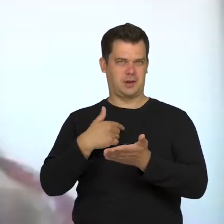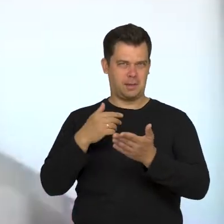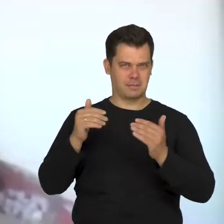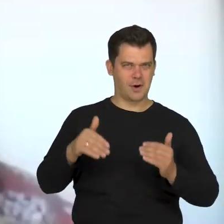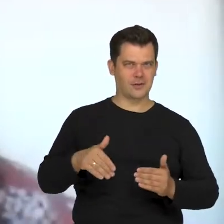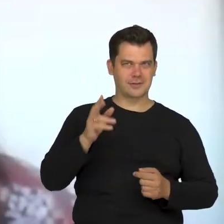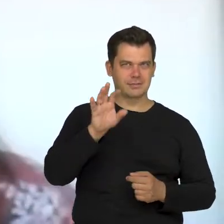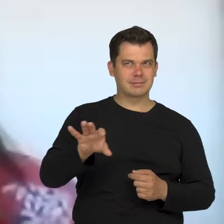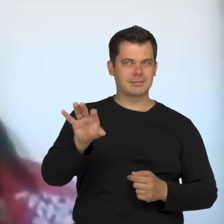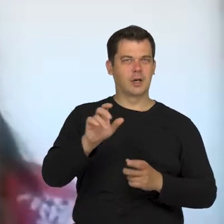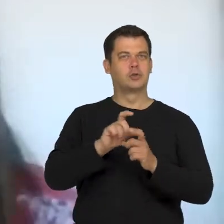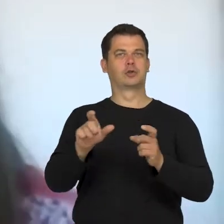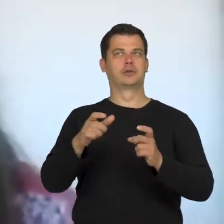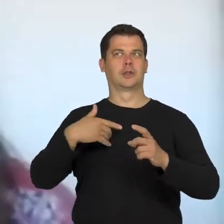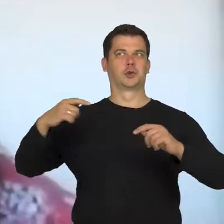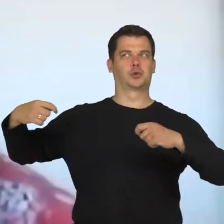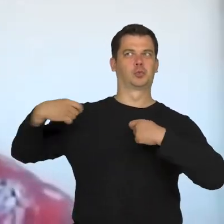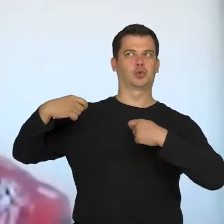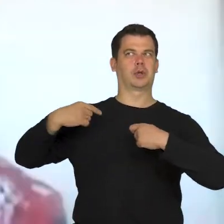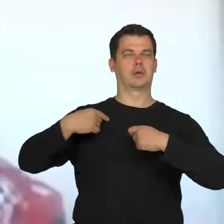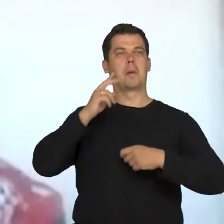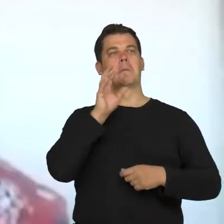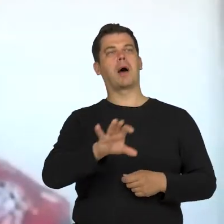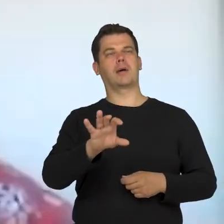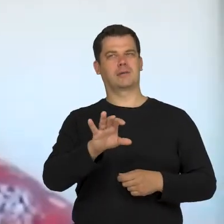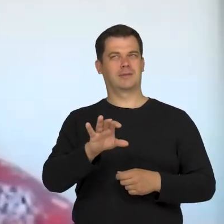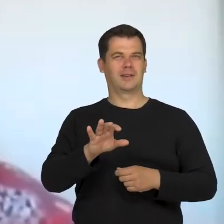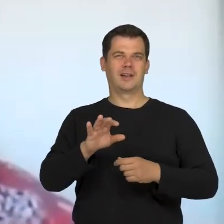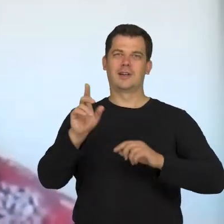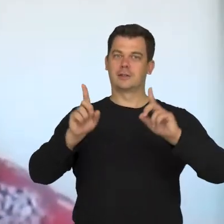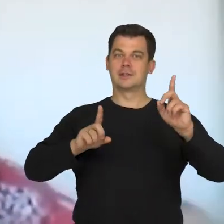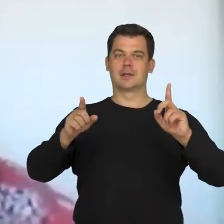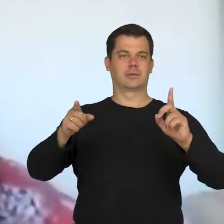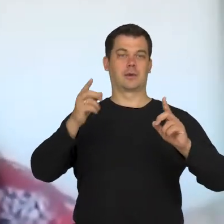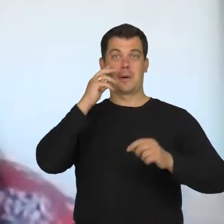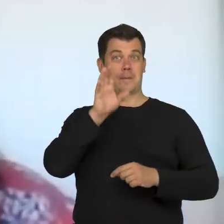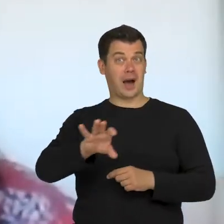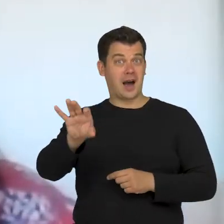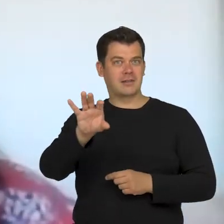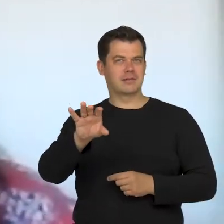but they were forcing me to look. I had no idea what to do. Looking is naturally not polite.